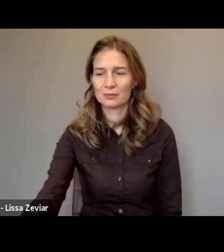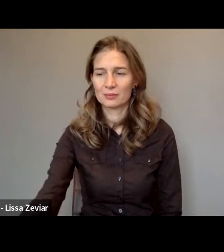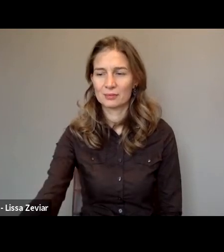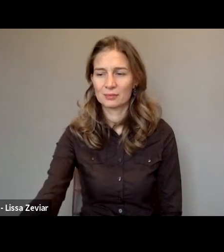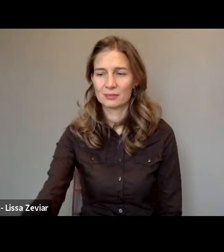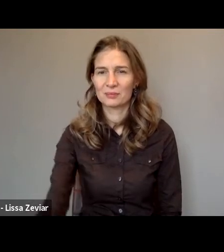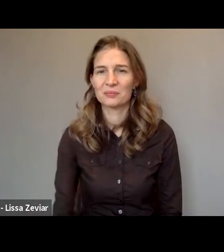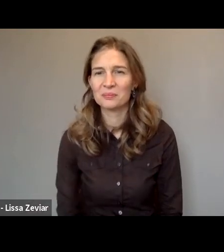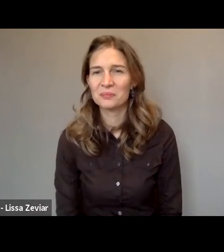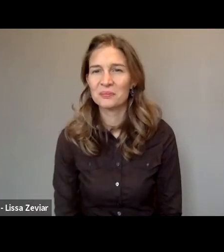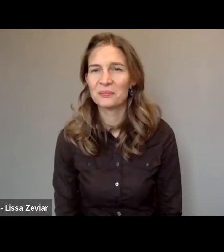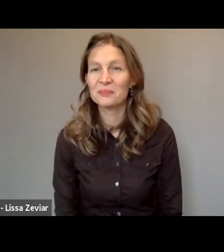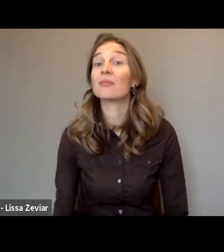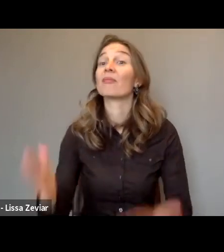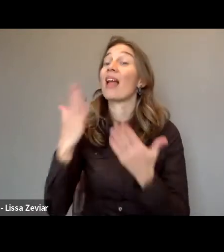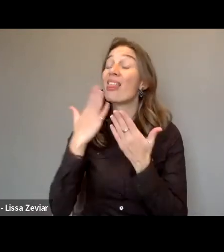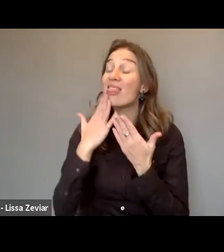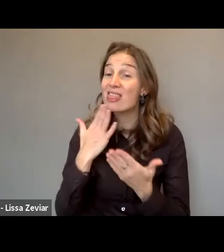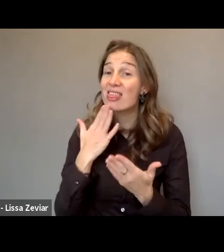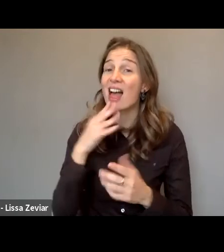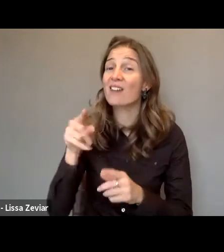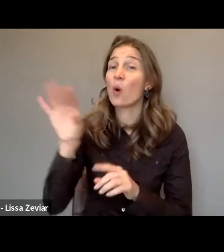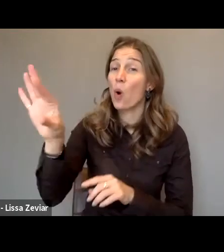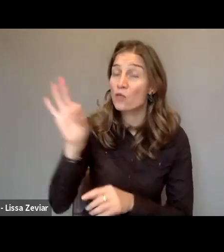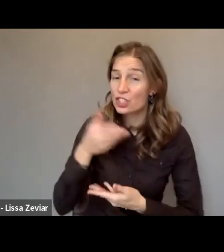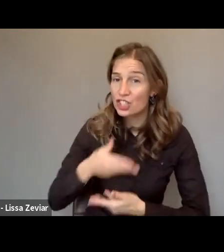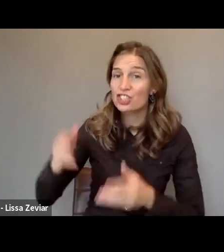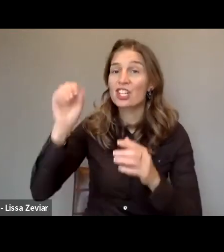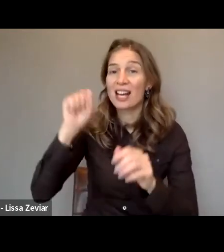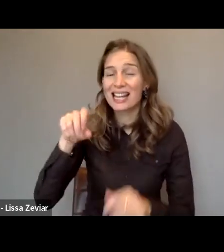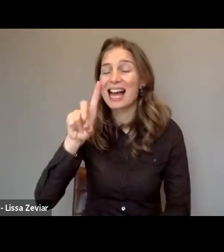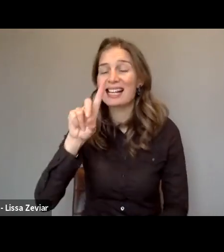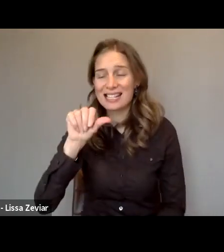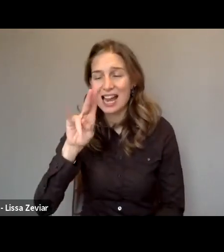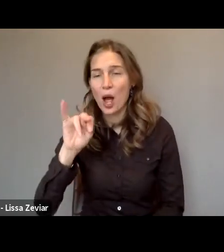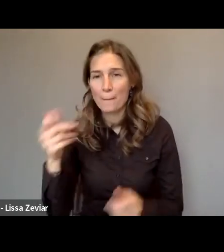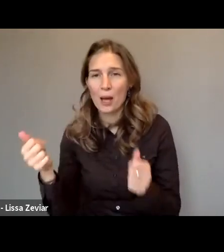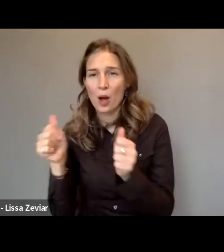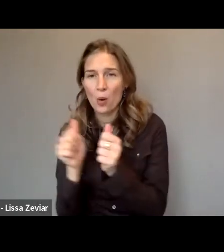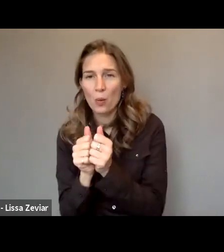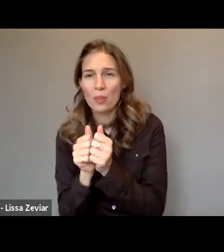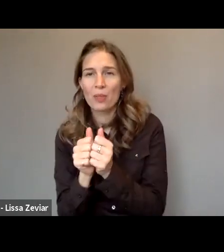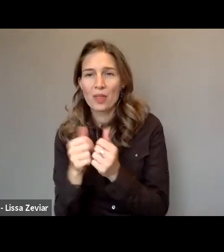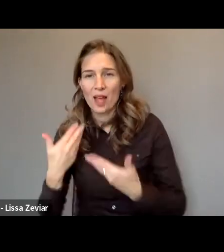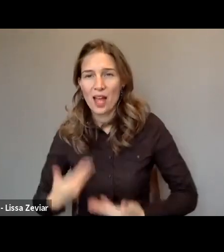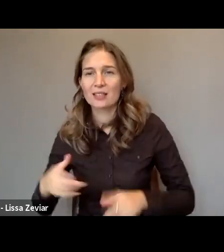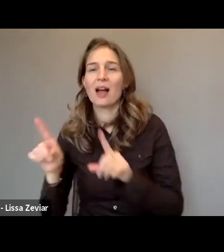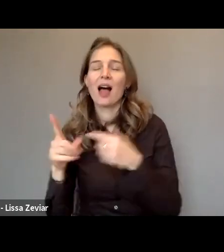Thank you for the invitation. Damien is here with us but I’ll assist Senada.